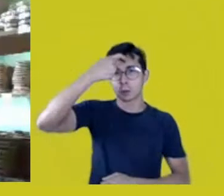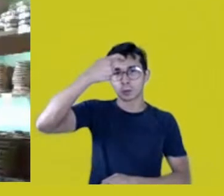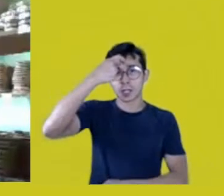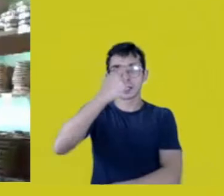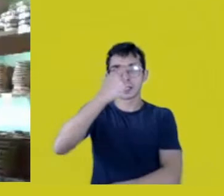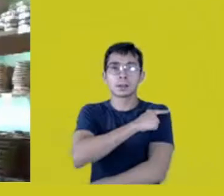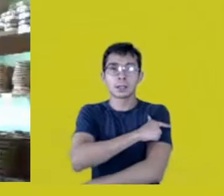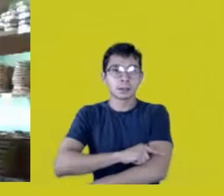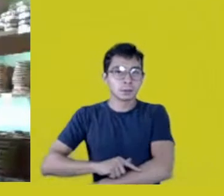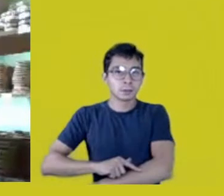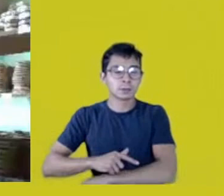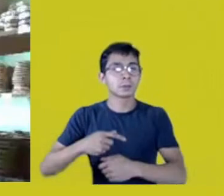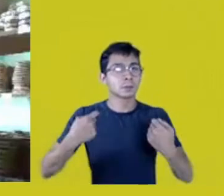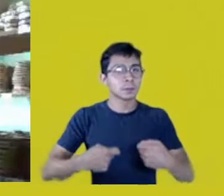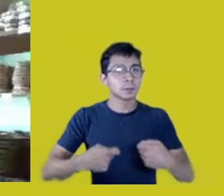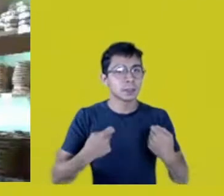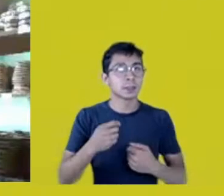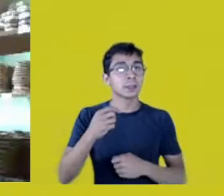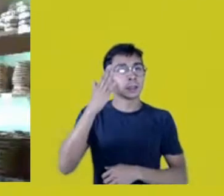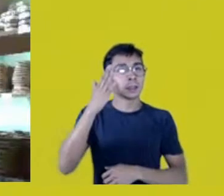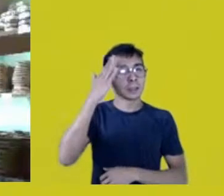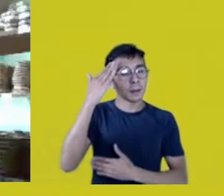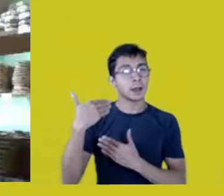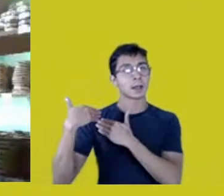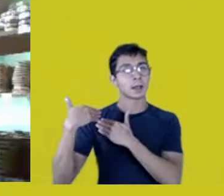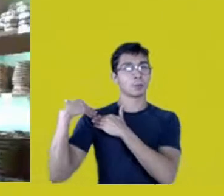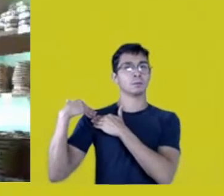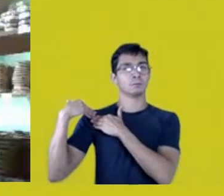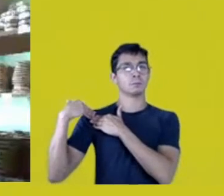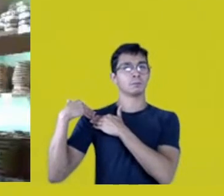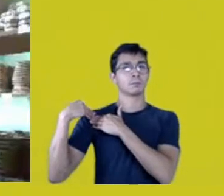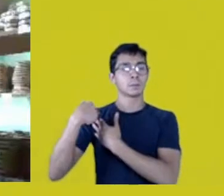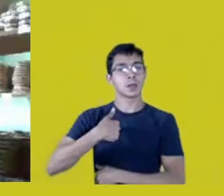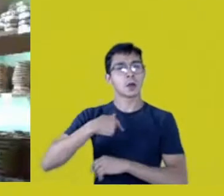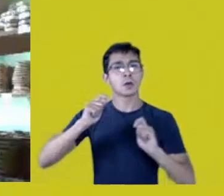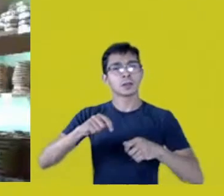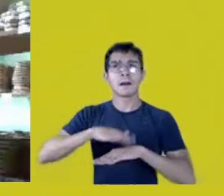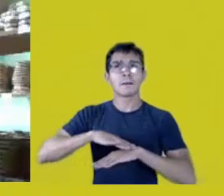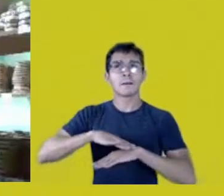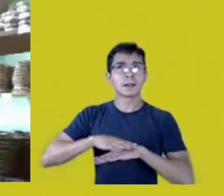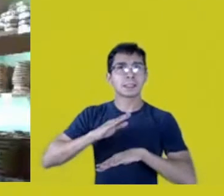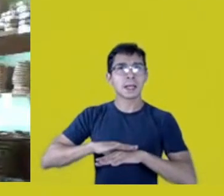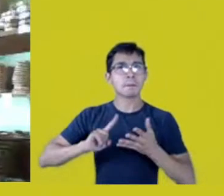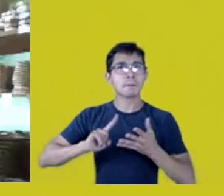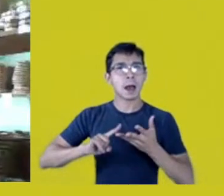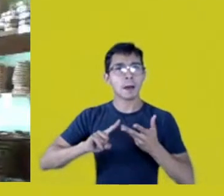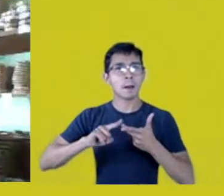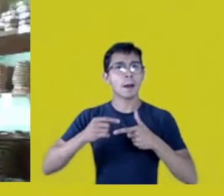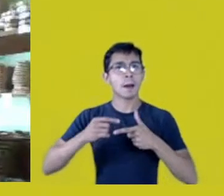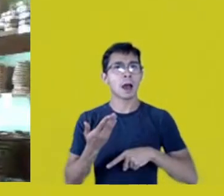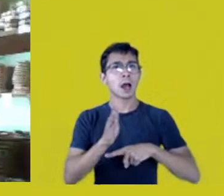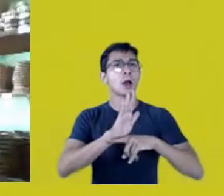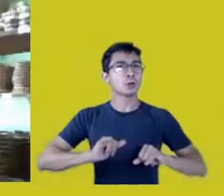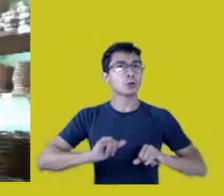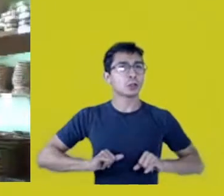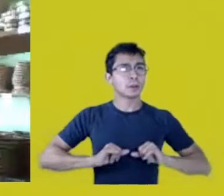“What can I do to somehow minimize this pain?